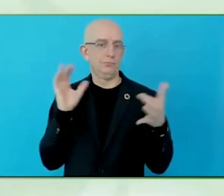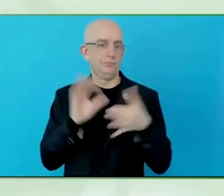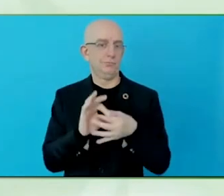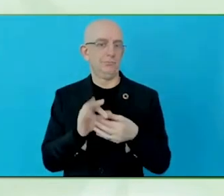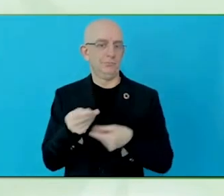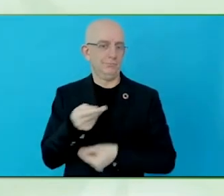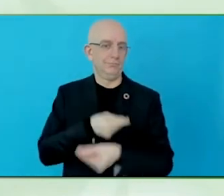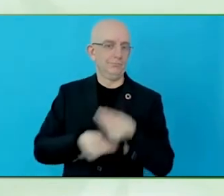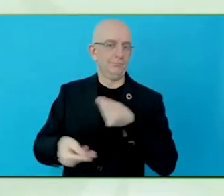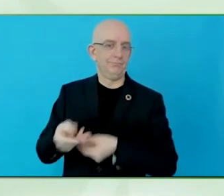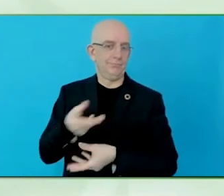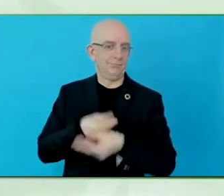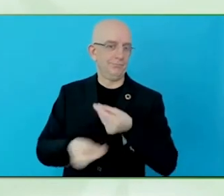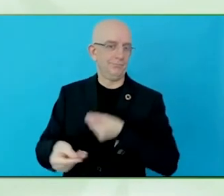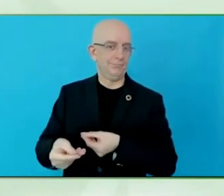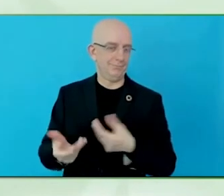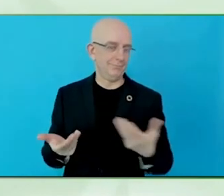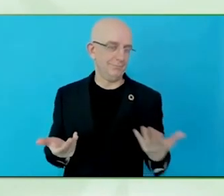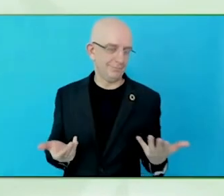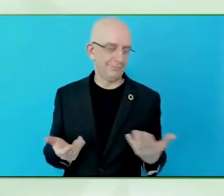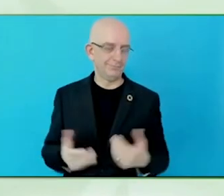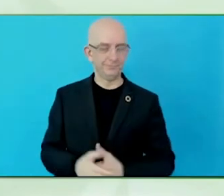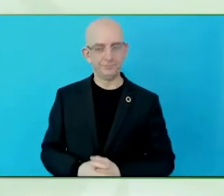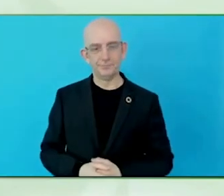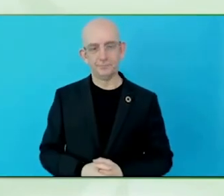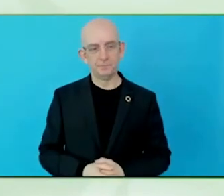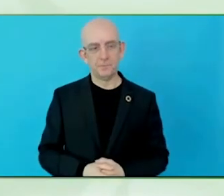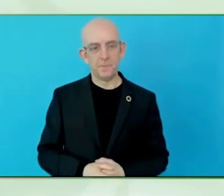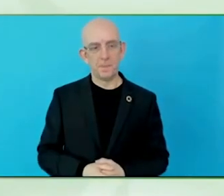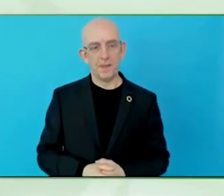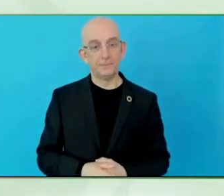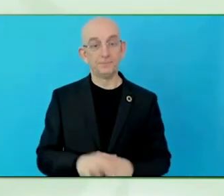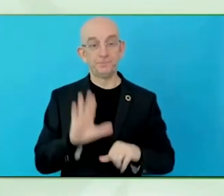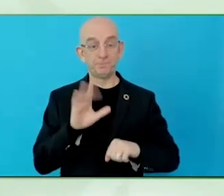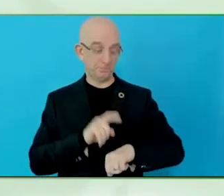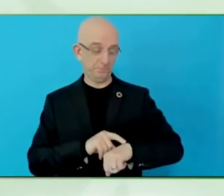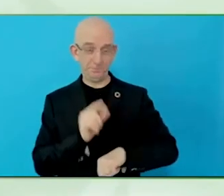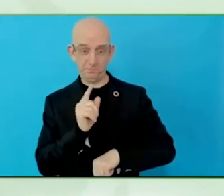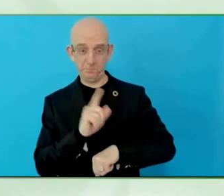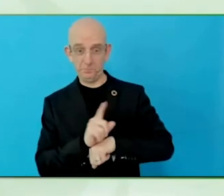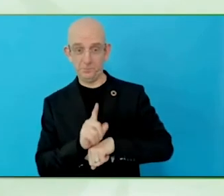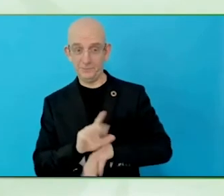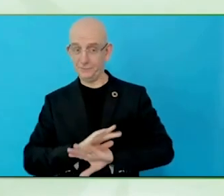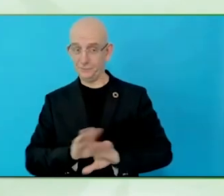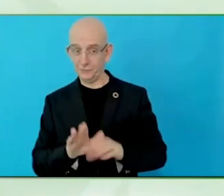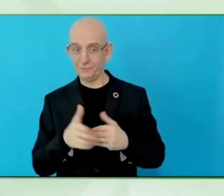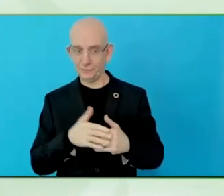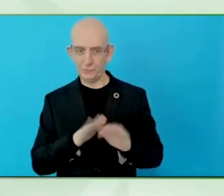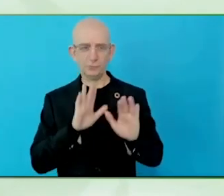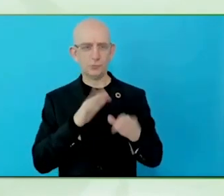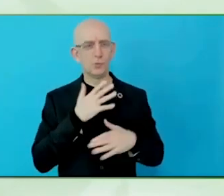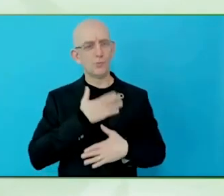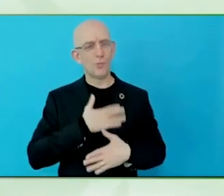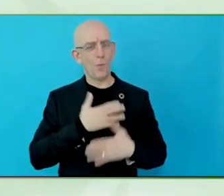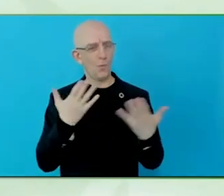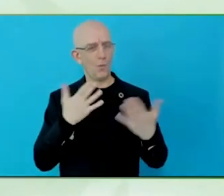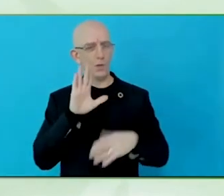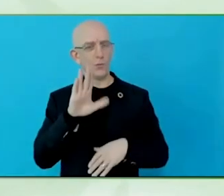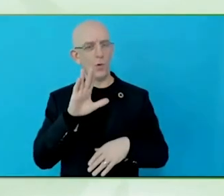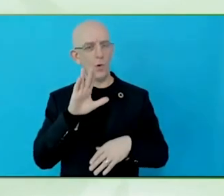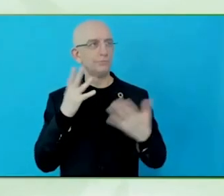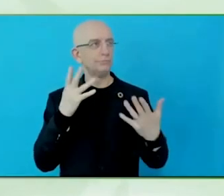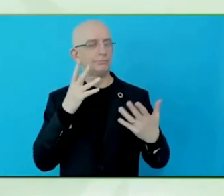My vision is that every, it is more like, from being a stigma,